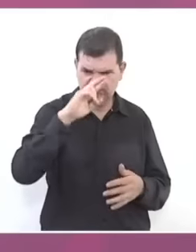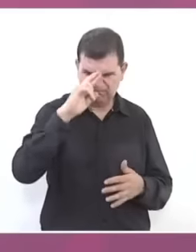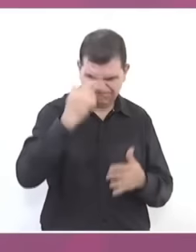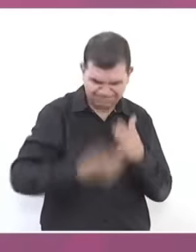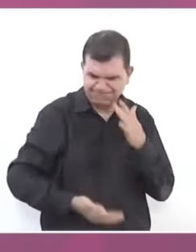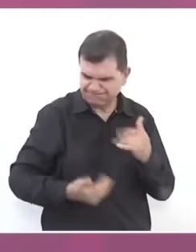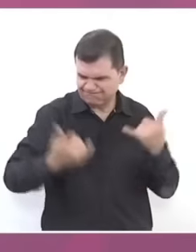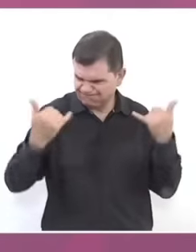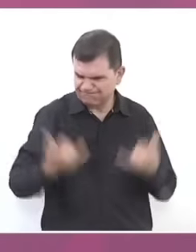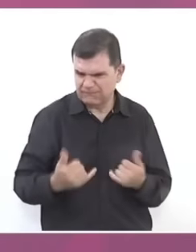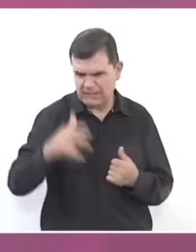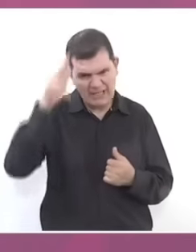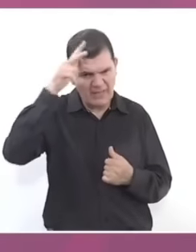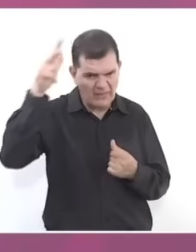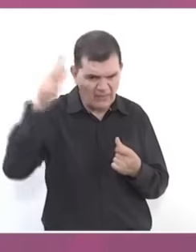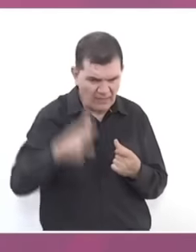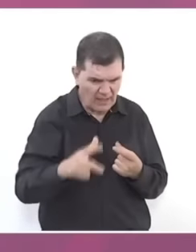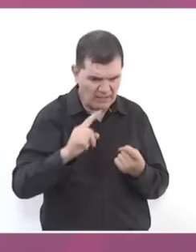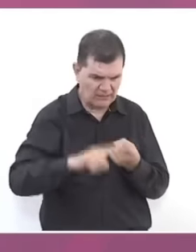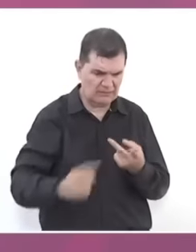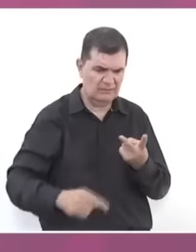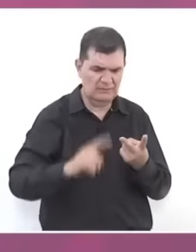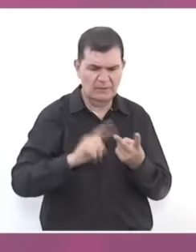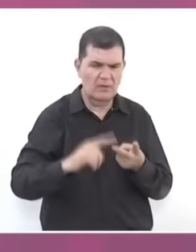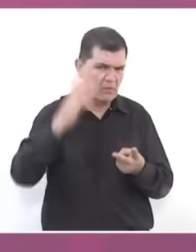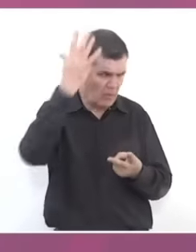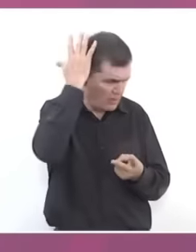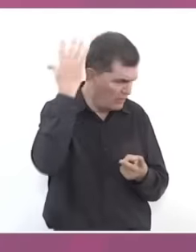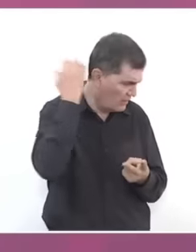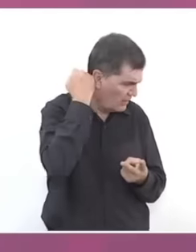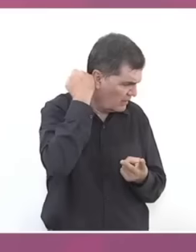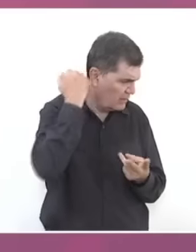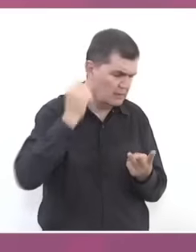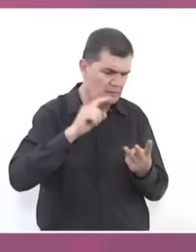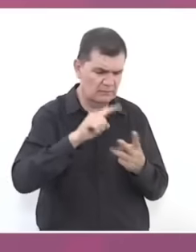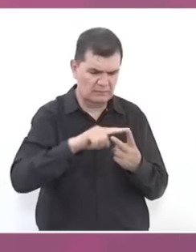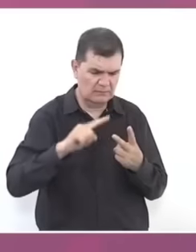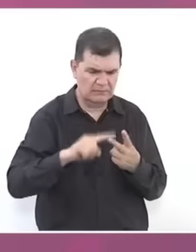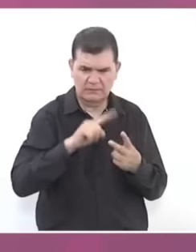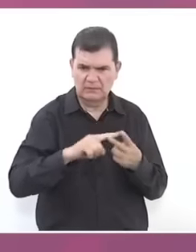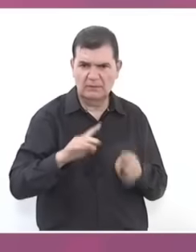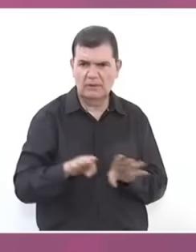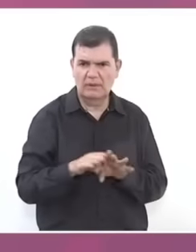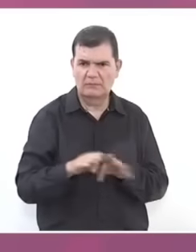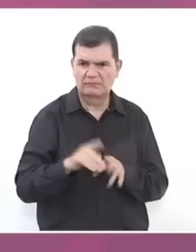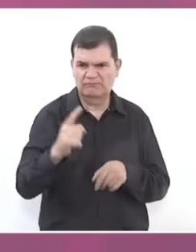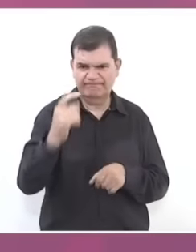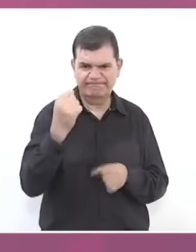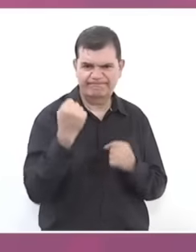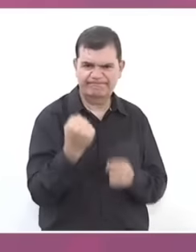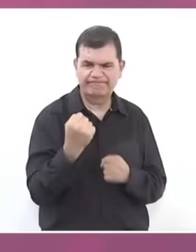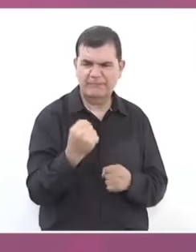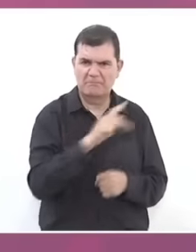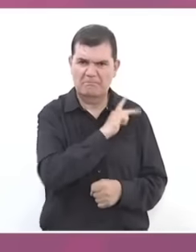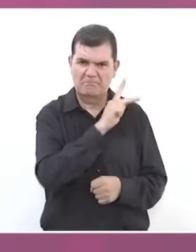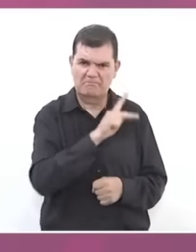Miguel Hidalgo y Costilla José María Morelos y Pavón, the fathers of our country, fought not